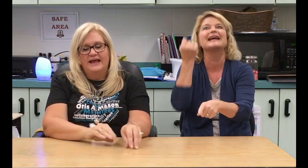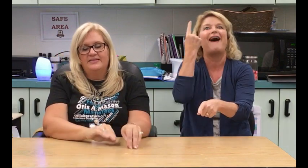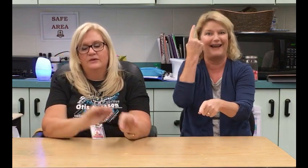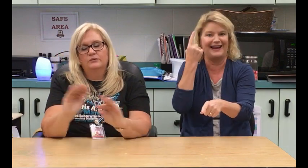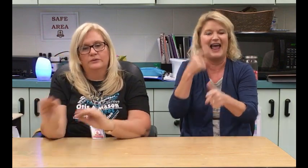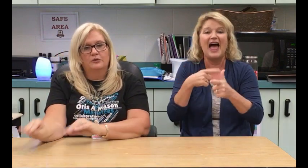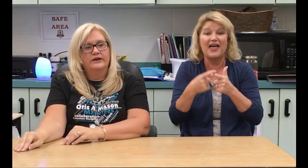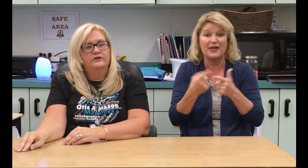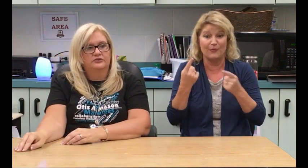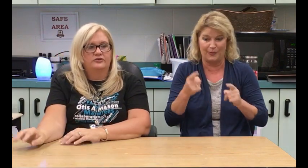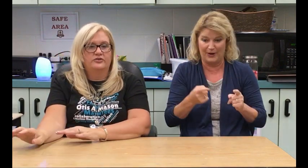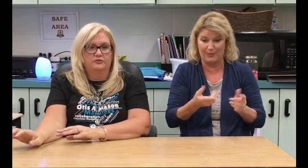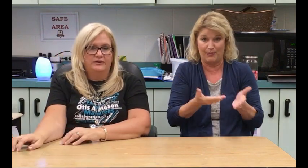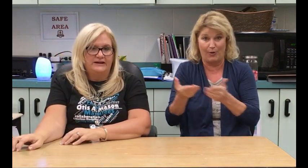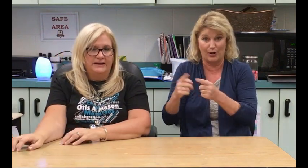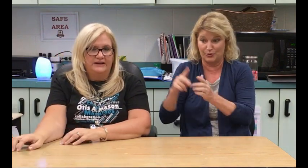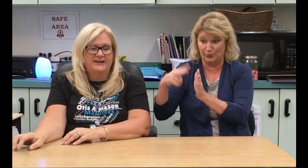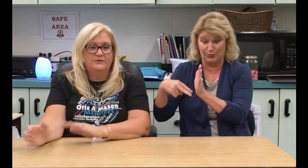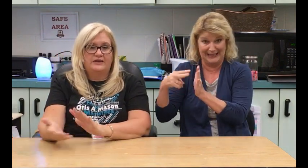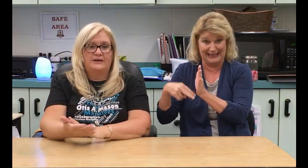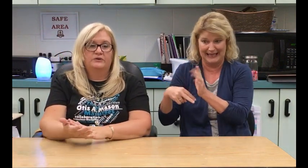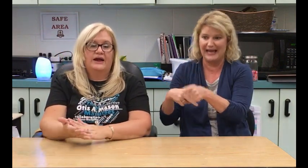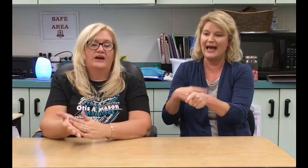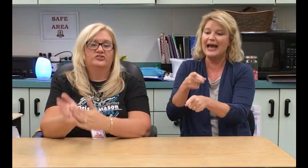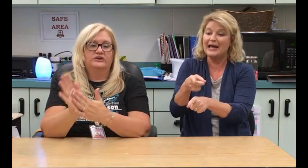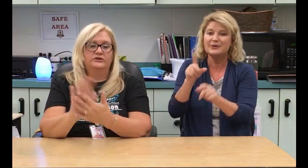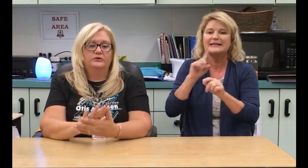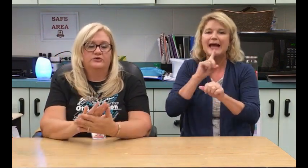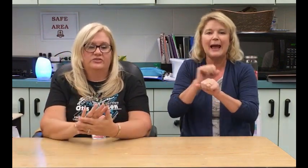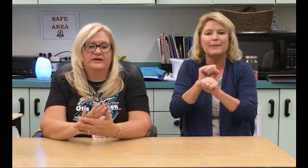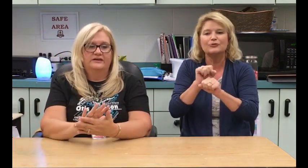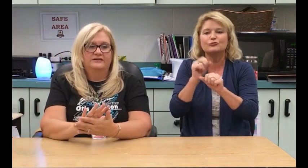And, then when we brought it over to the reading, he was able to actually use the